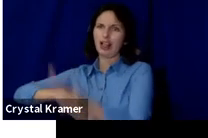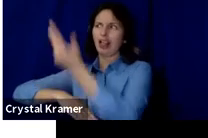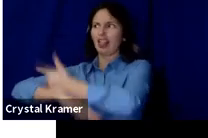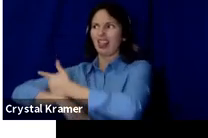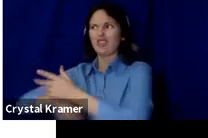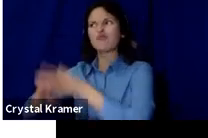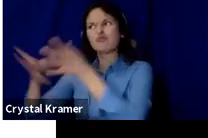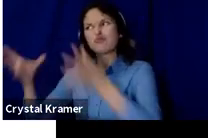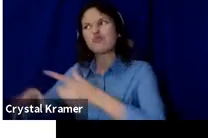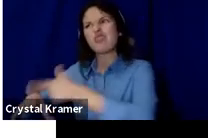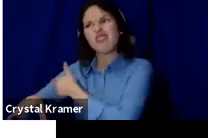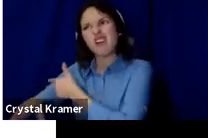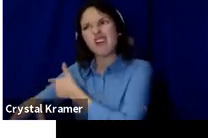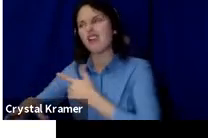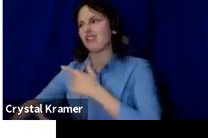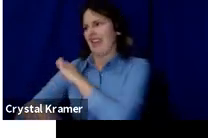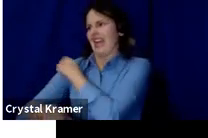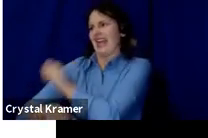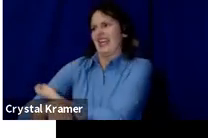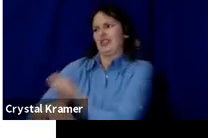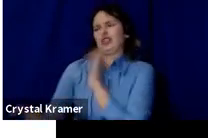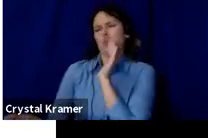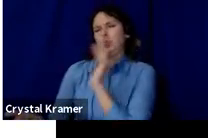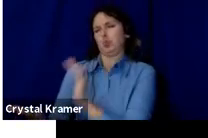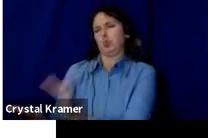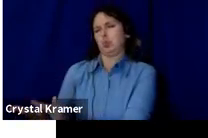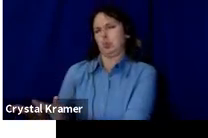The energy wanes.